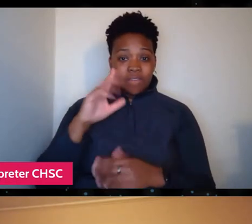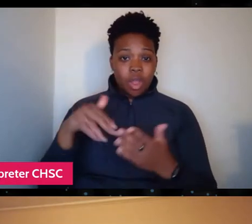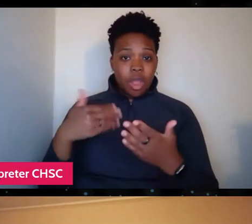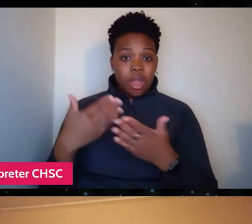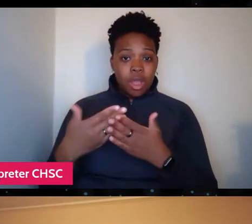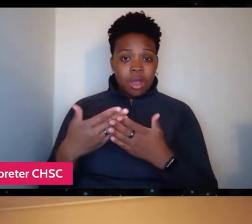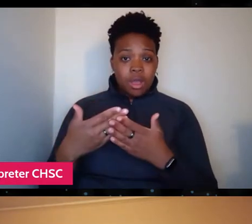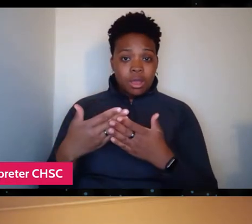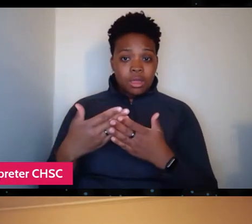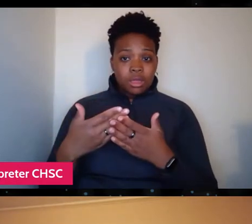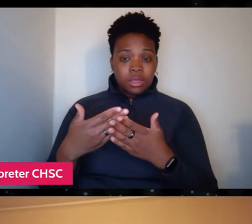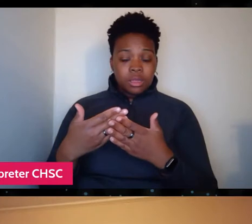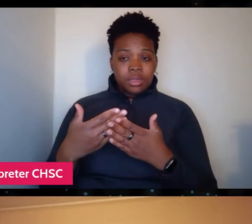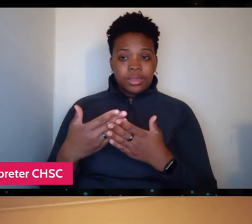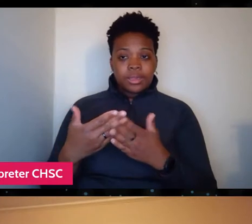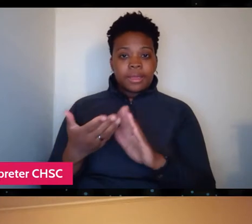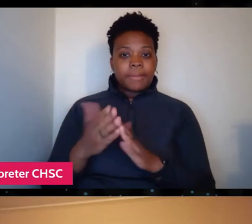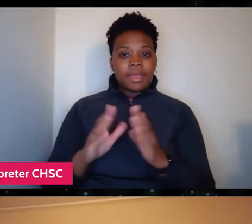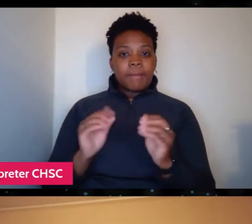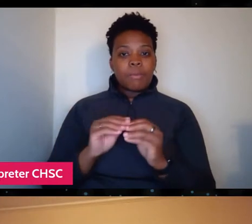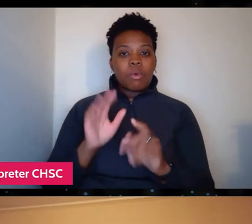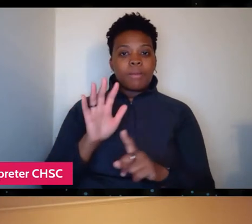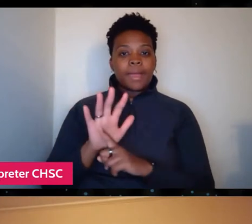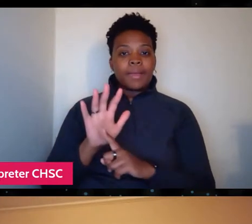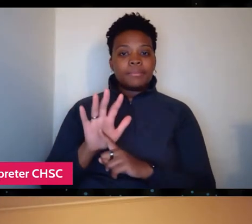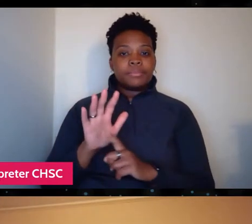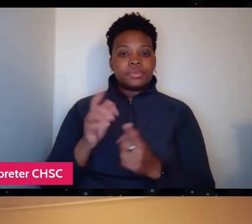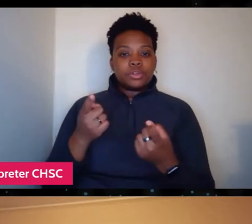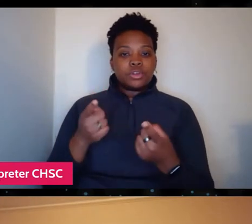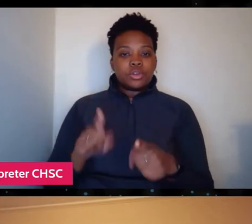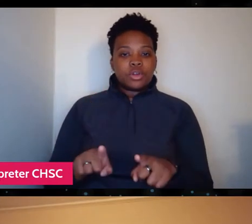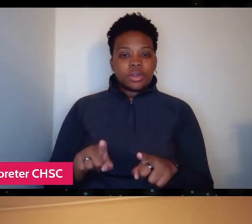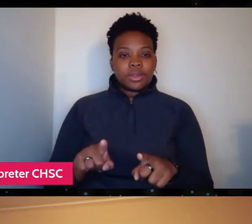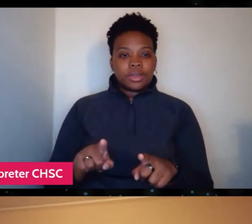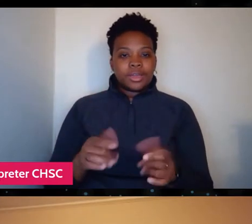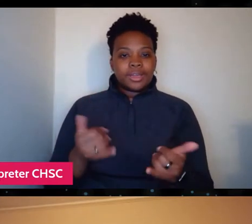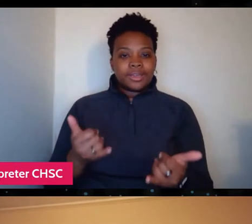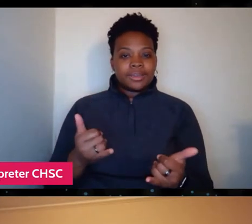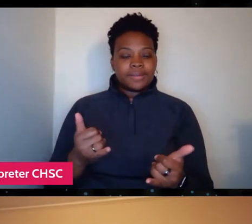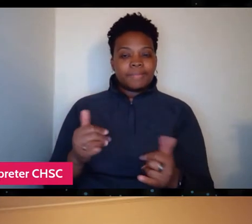had become more popular and current and was coming out with politicians mouths, you know.